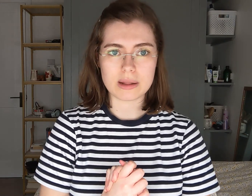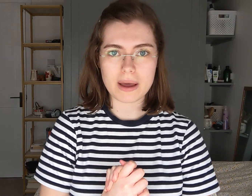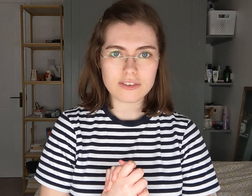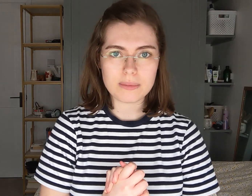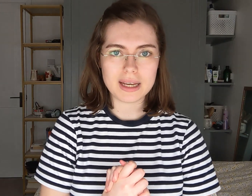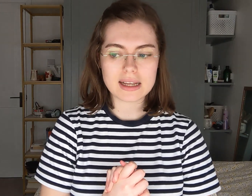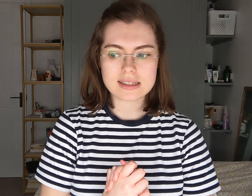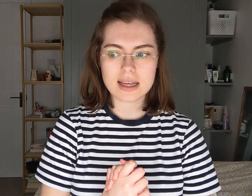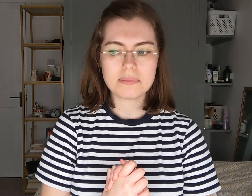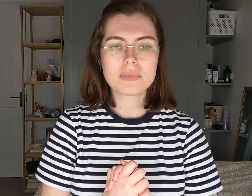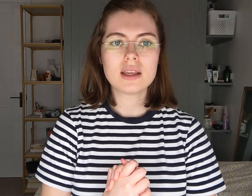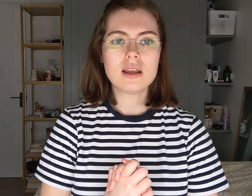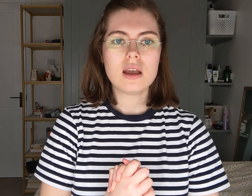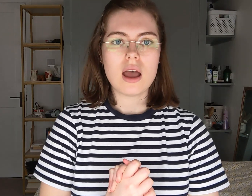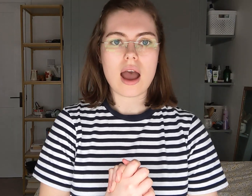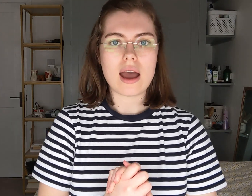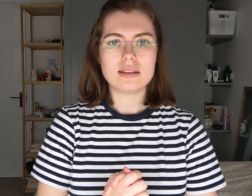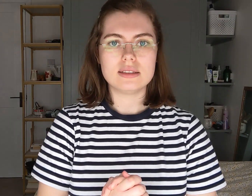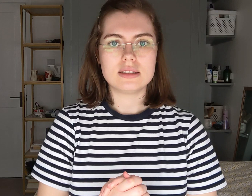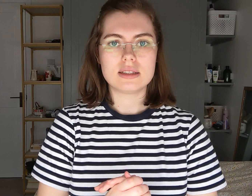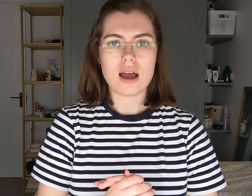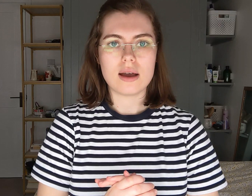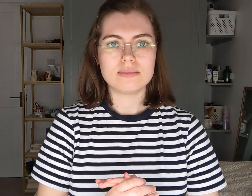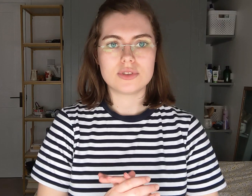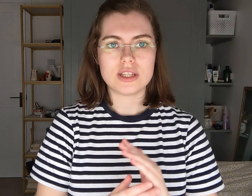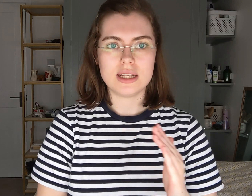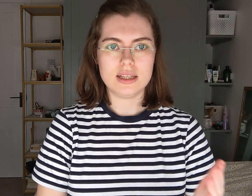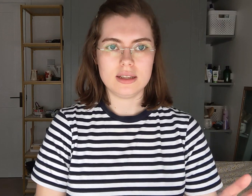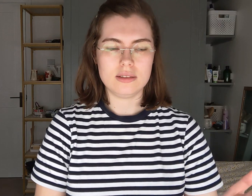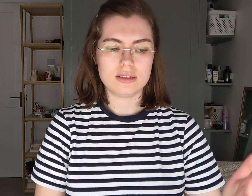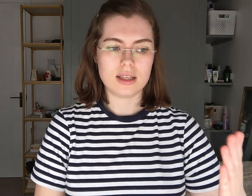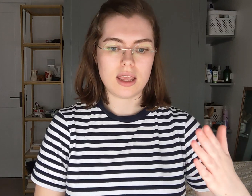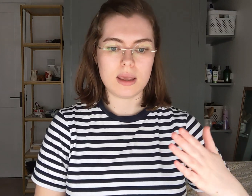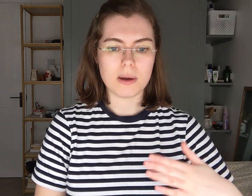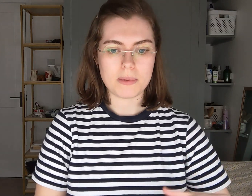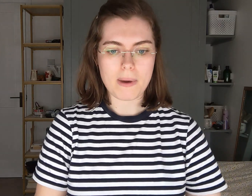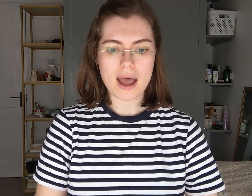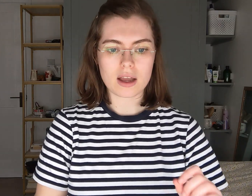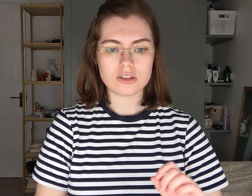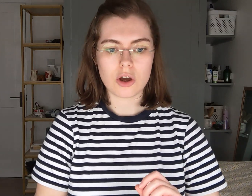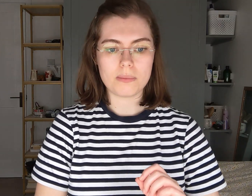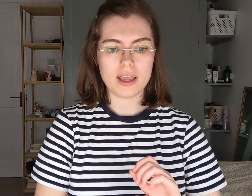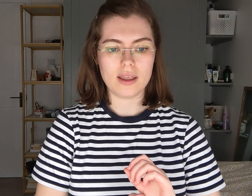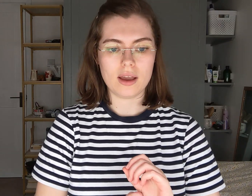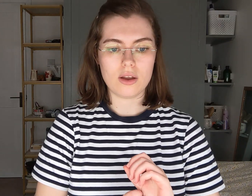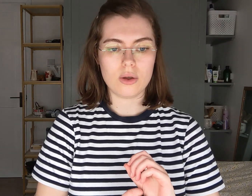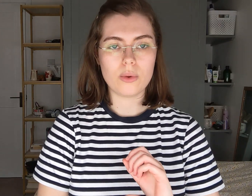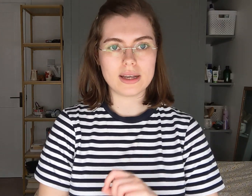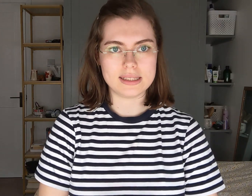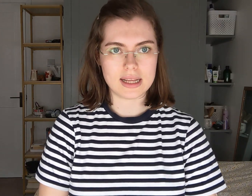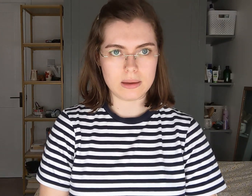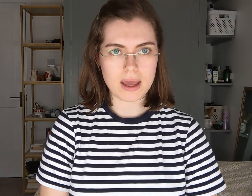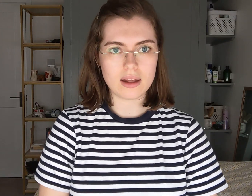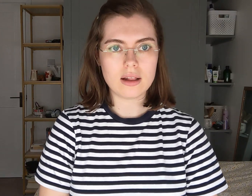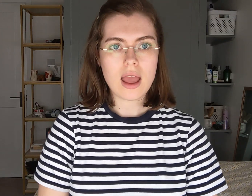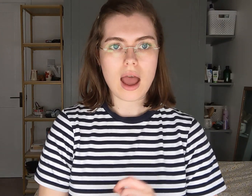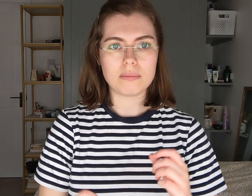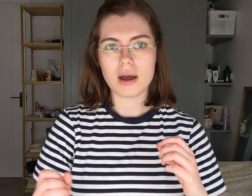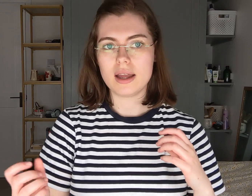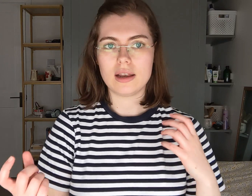really benefit me next year. And she emailed me back and told me who I need to e-mail and my like case reference number or something that I need to put on the e-mail. So I emailed them. They then emailed me back and said there were a few more pieces of information that they needed. The thing that kind of makes me feel